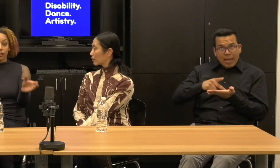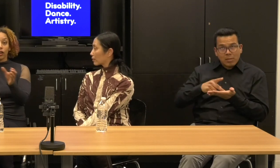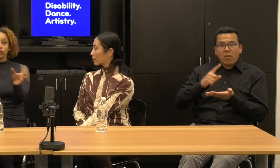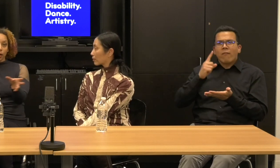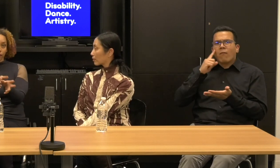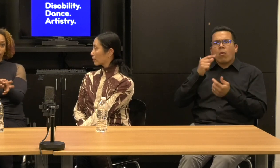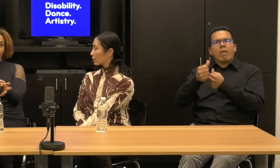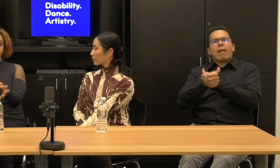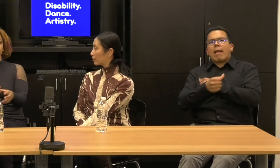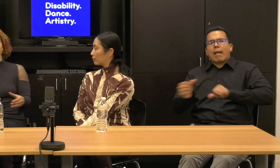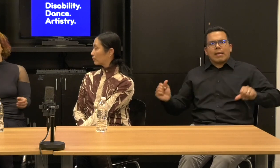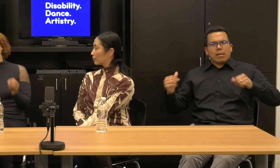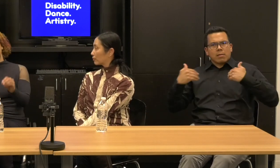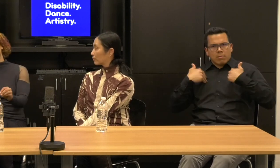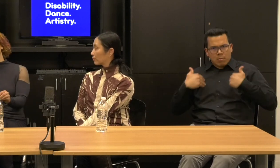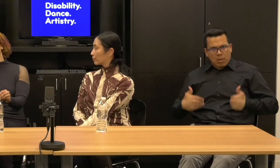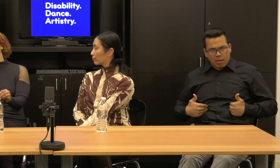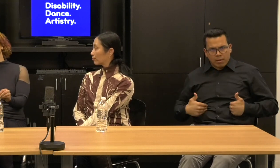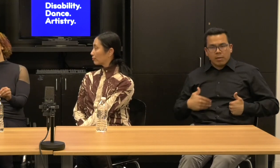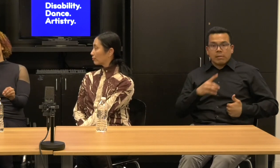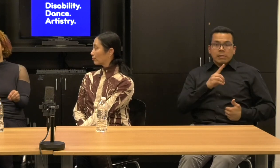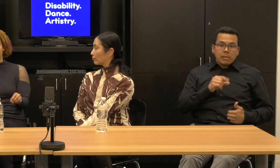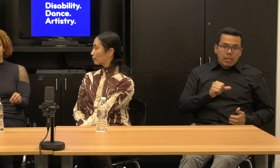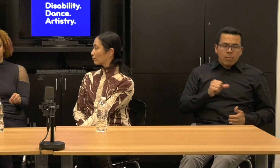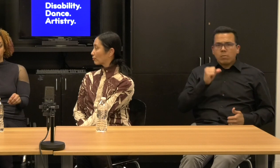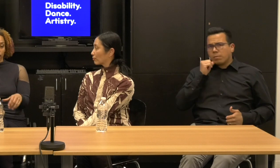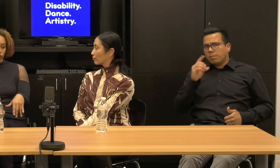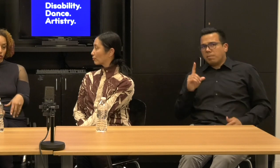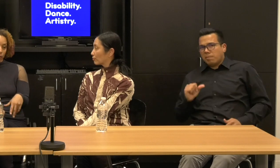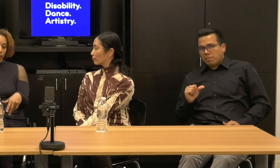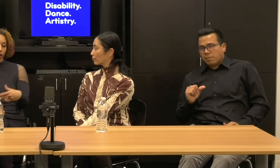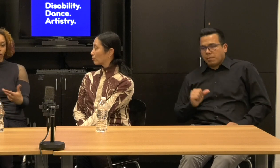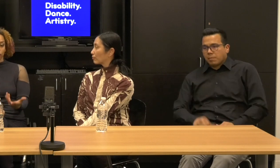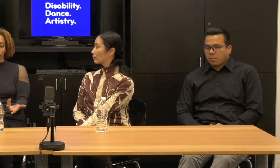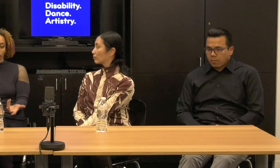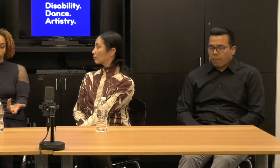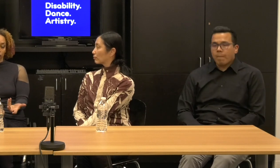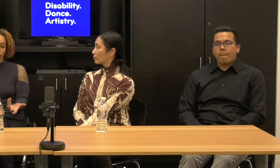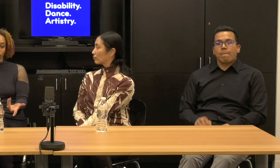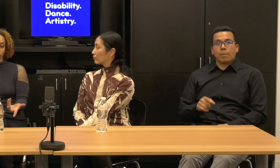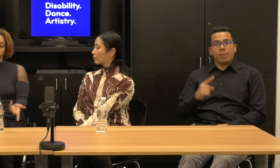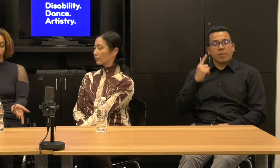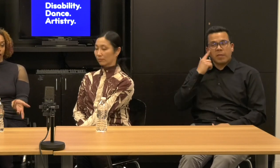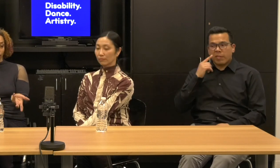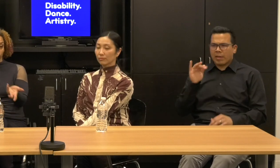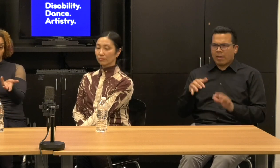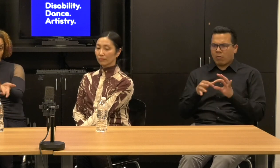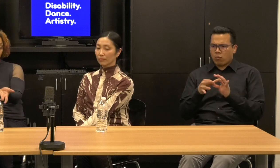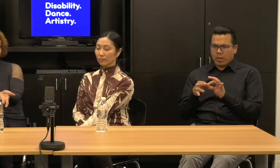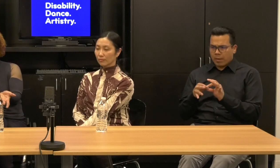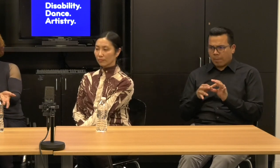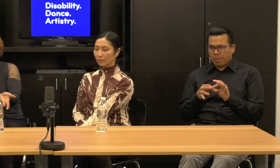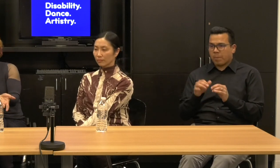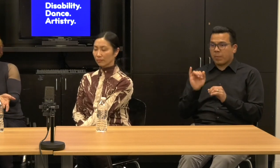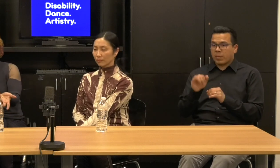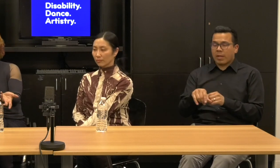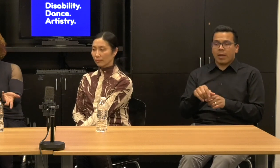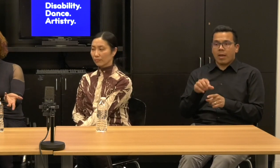And then on top of that, you can think about the relationship of physically integrated dance and other movements styles.